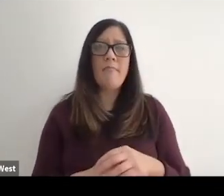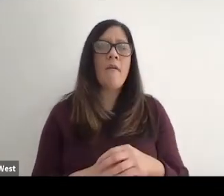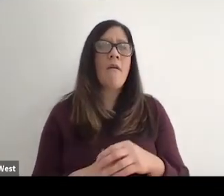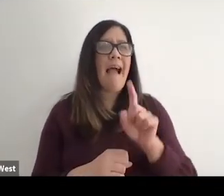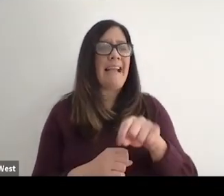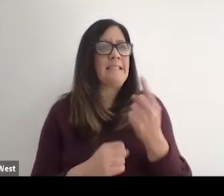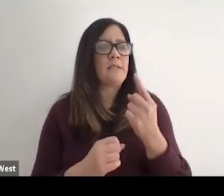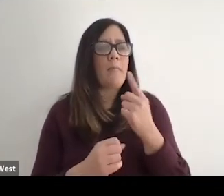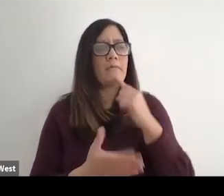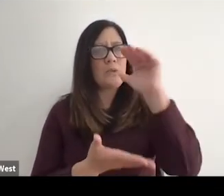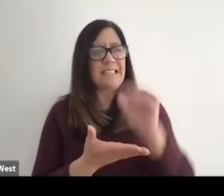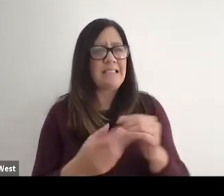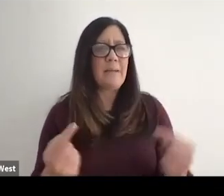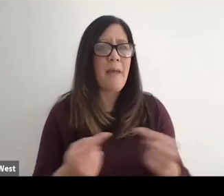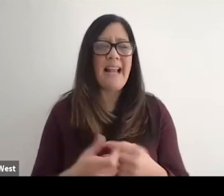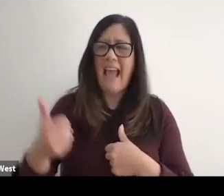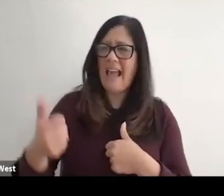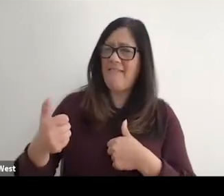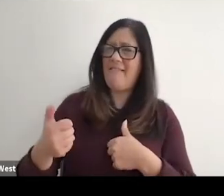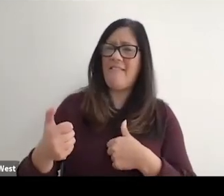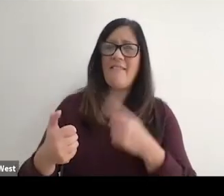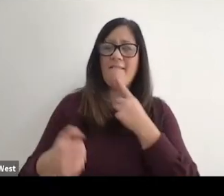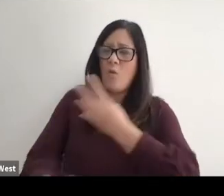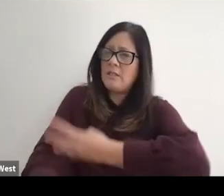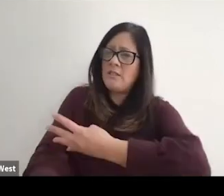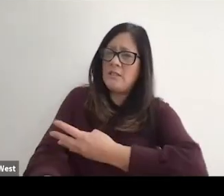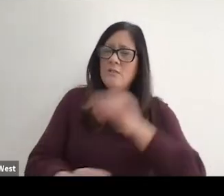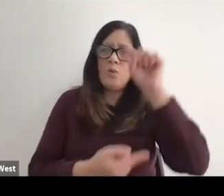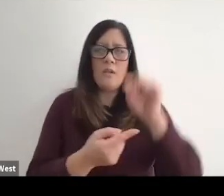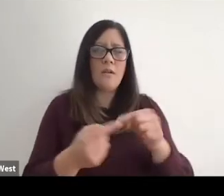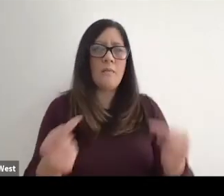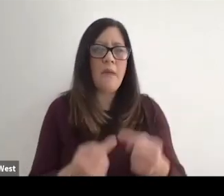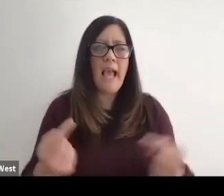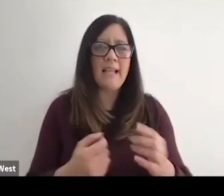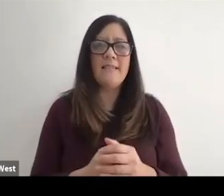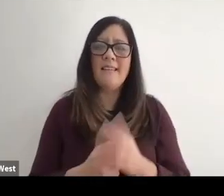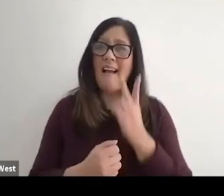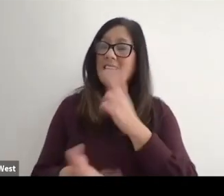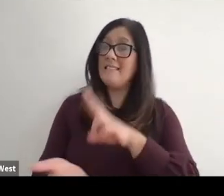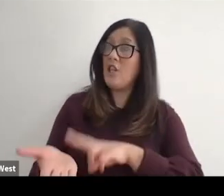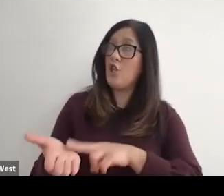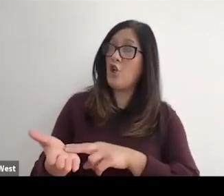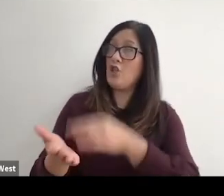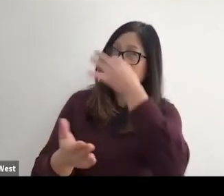There's a morphine drip button on the side, but I was too weak to roll over to the press that button and I could see the nurses right outside my door,